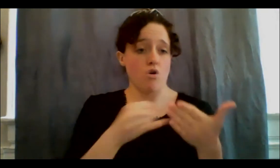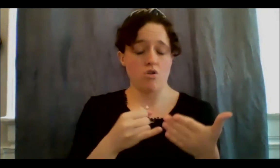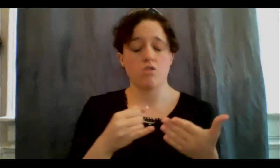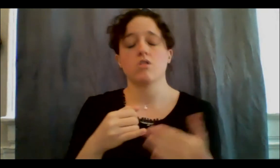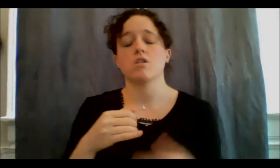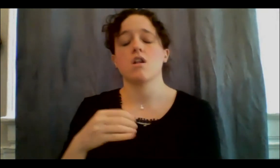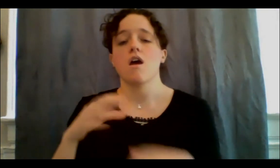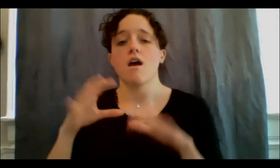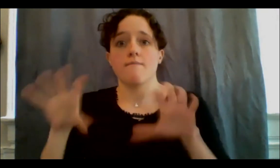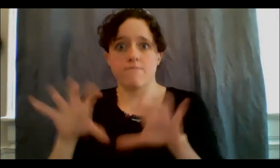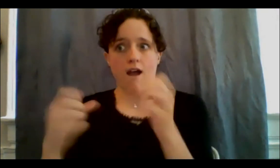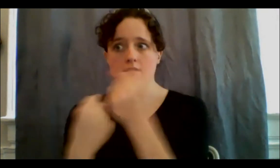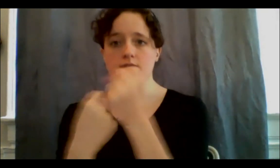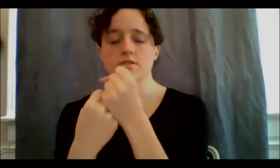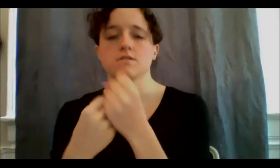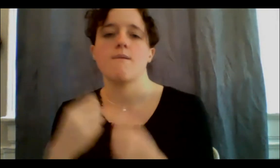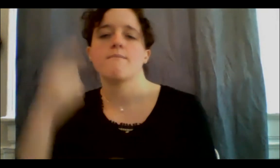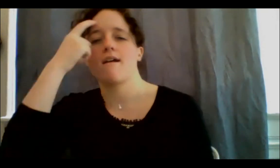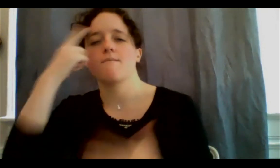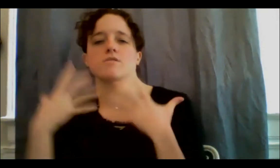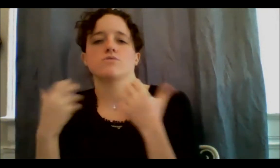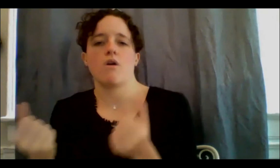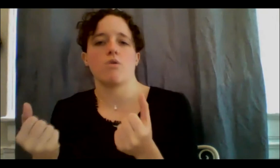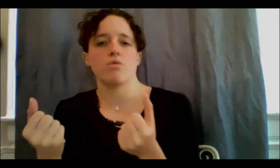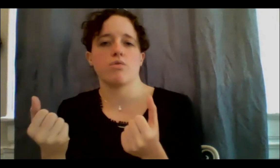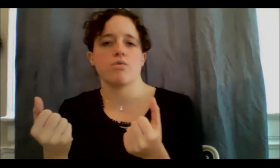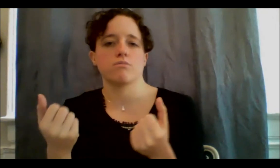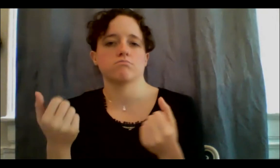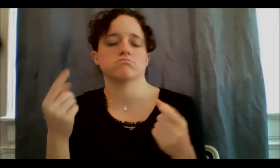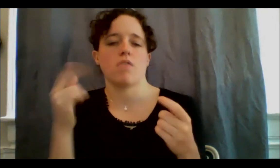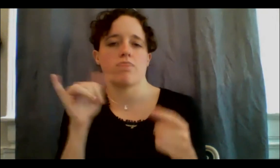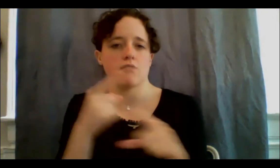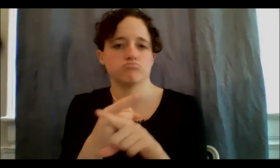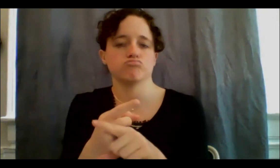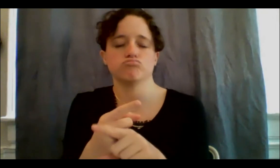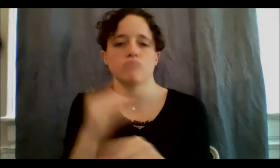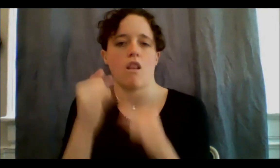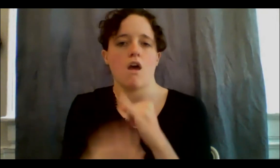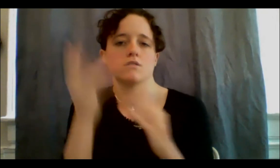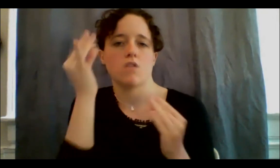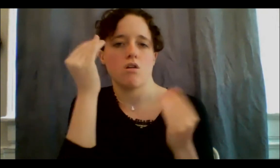and especially focusing on your projects. I know that right now Syrus is also